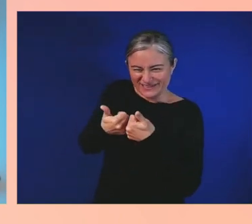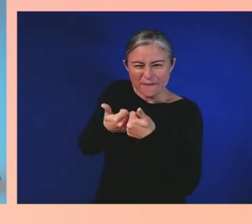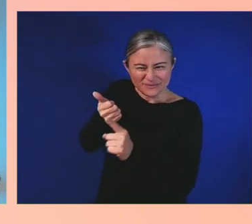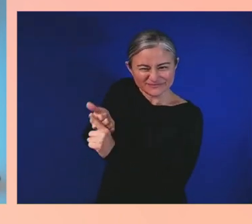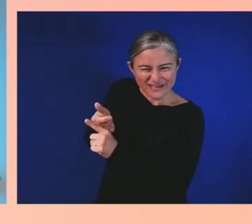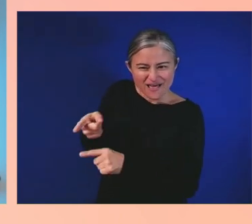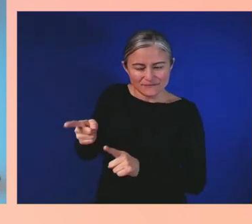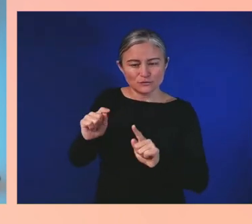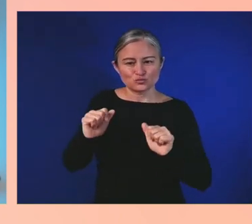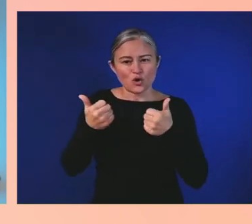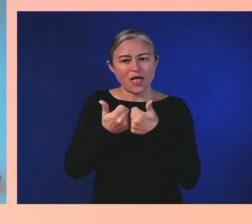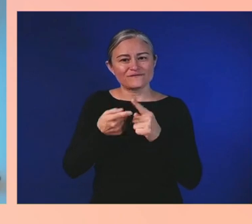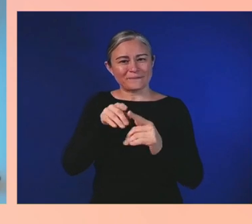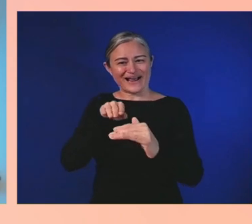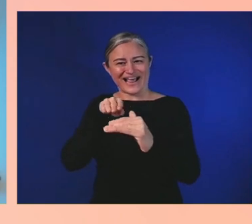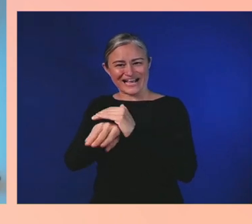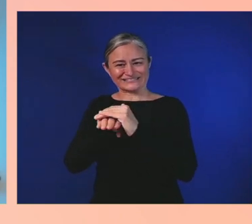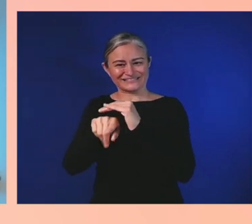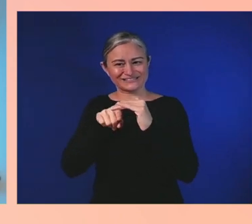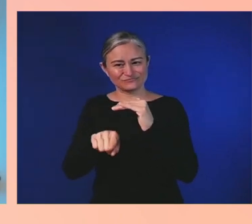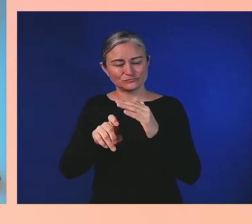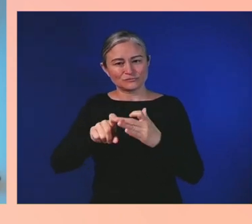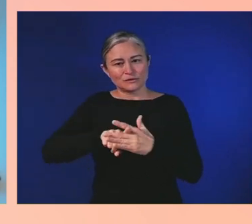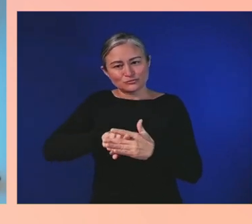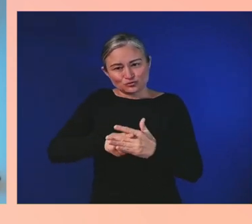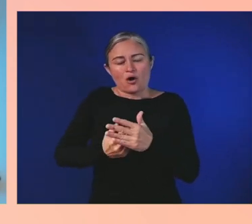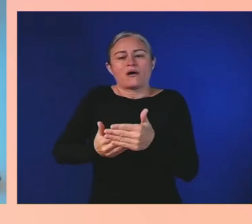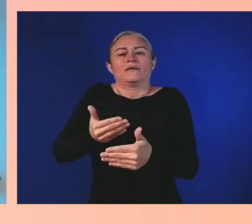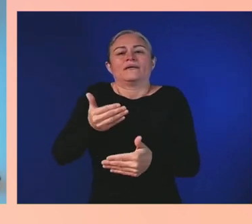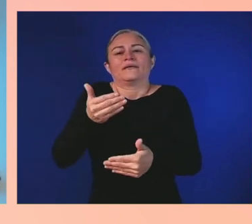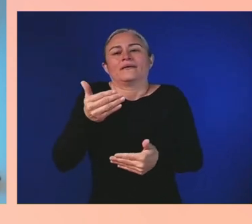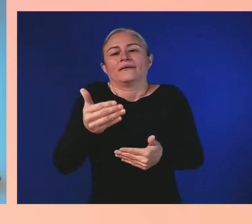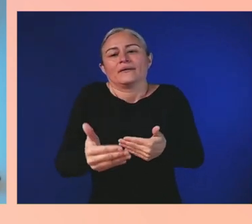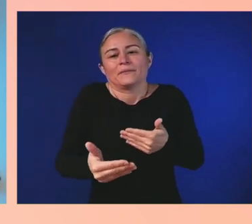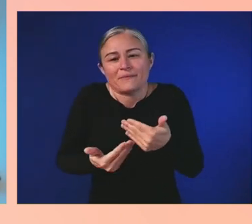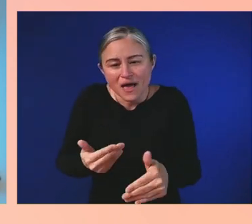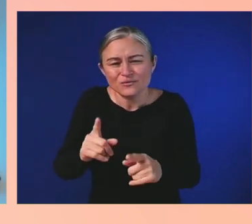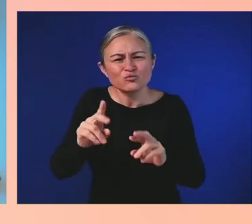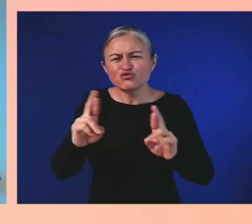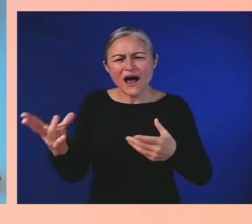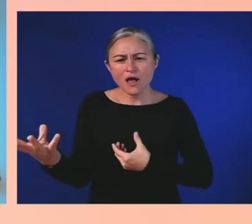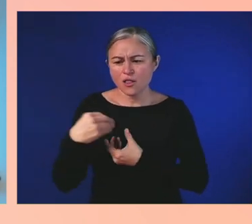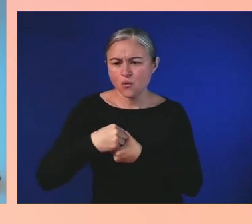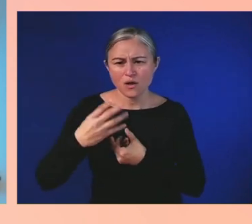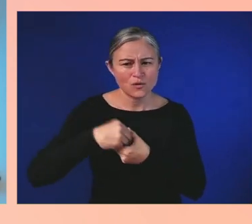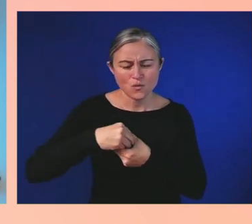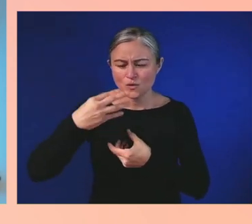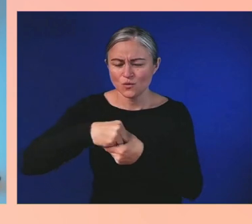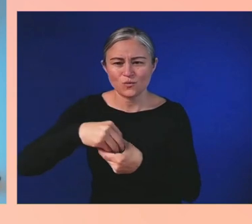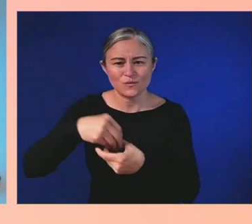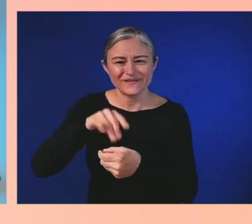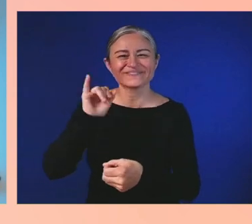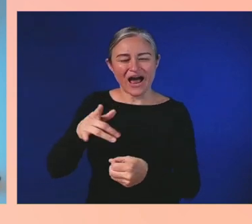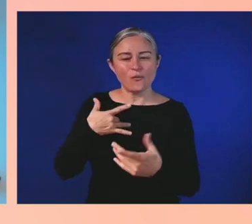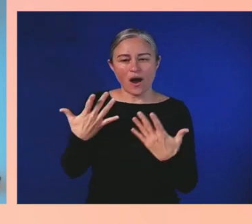Inclusion comes to mind too, when I think about accessibility. Because gamers, we're not